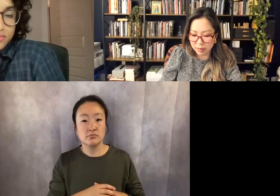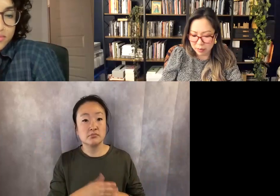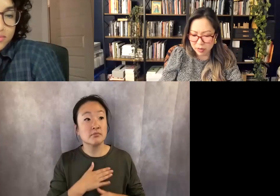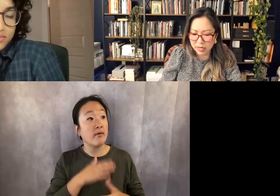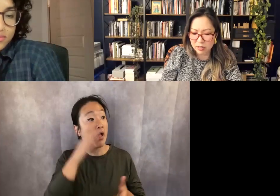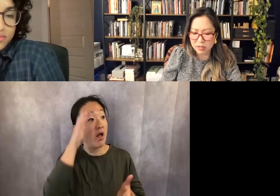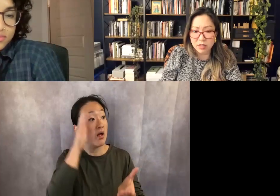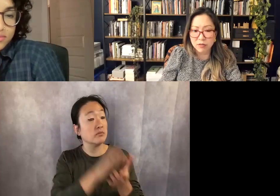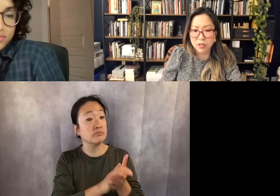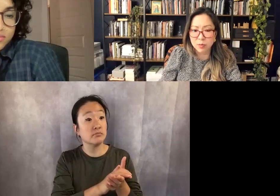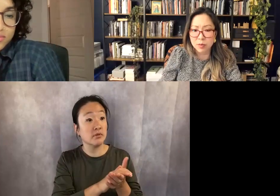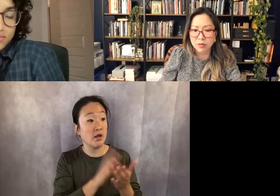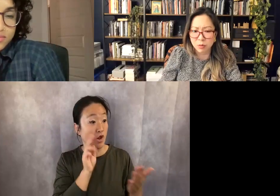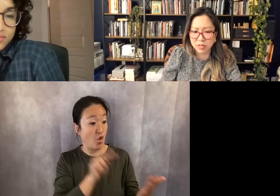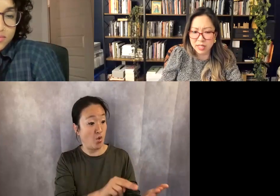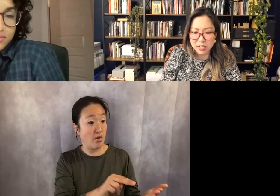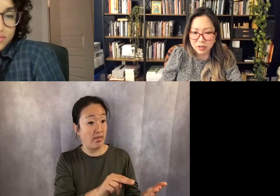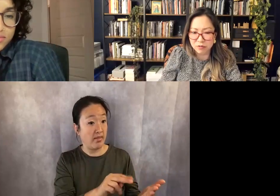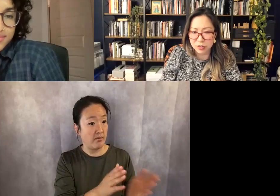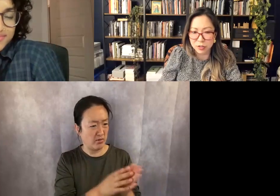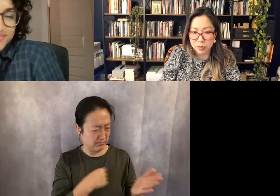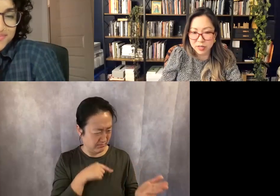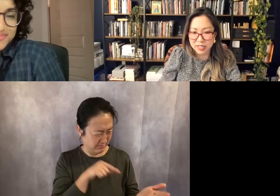my book and he looked at the first poem he was like, wasn't that in your first book?